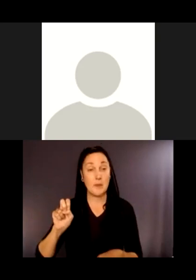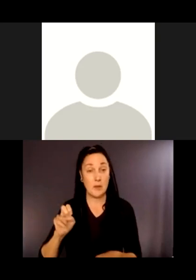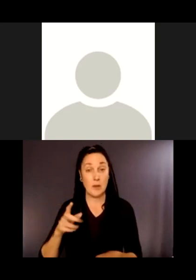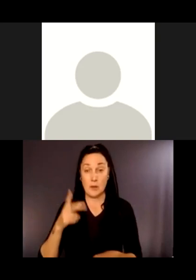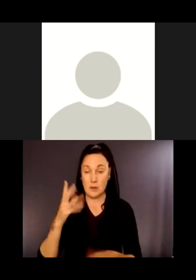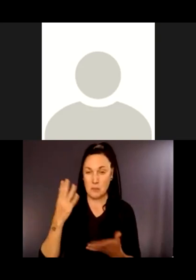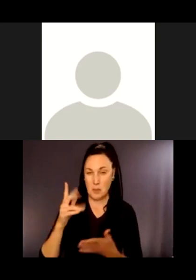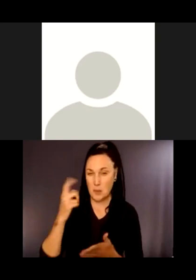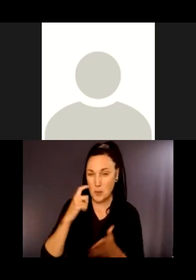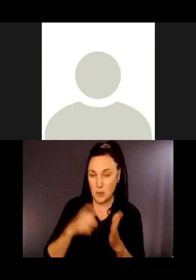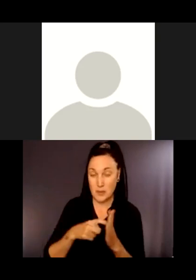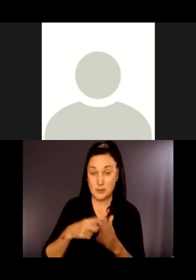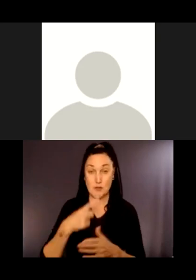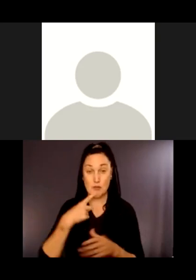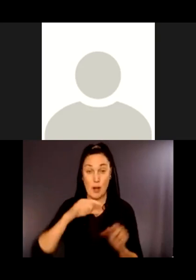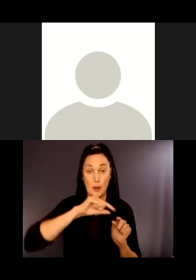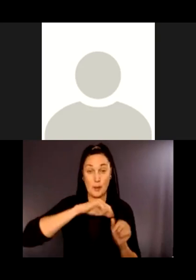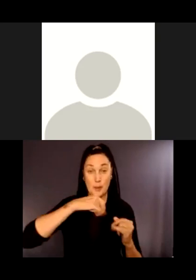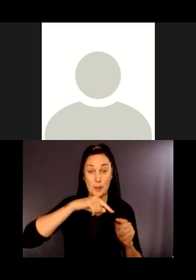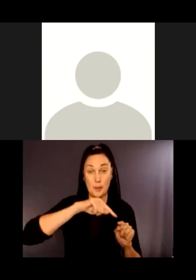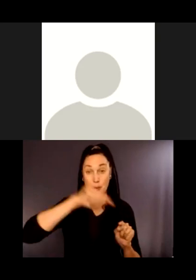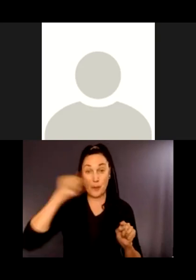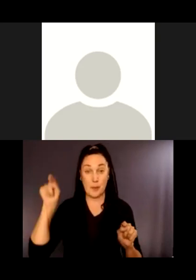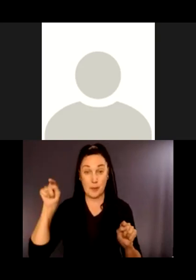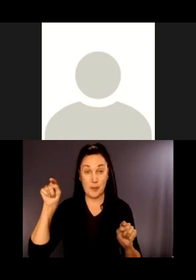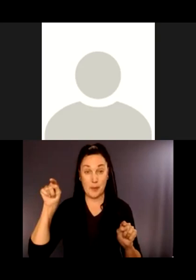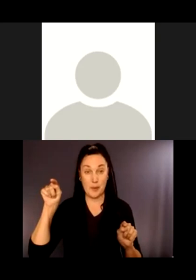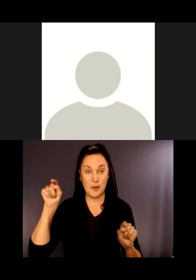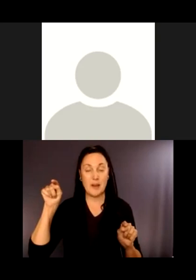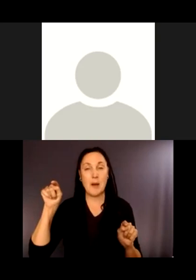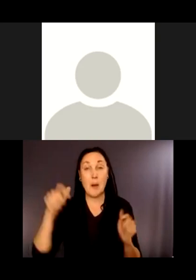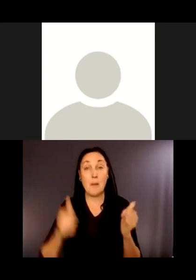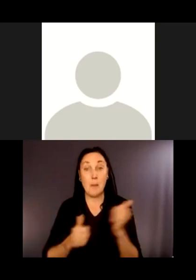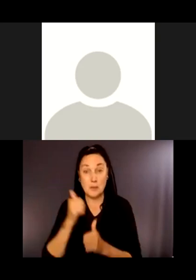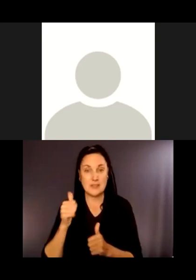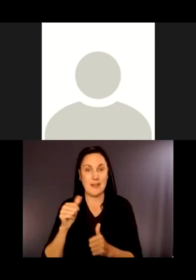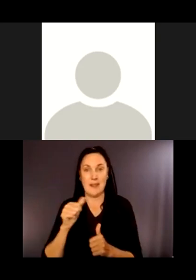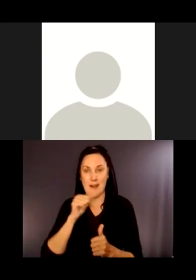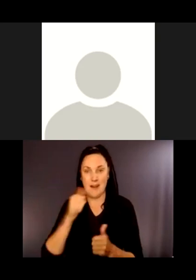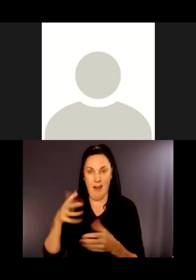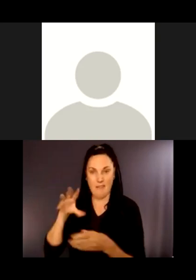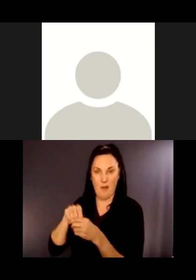arced line is mostly out of the natural area. We will be able to move most of the active sewer pipe out of the